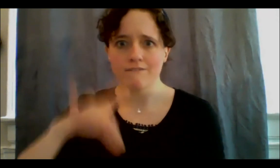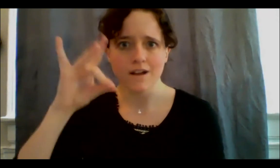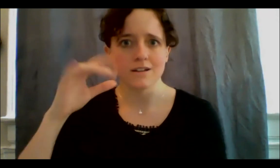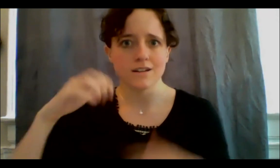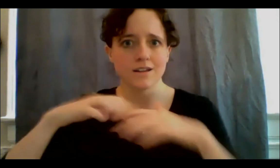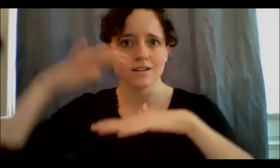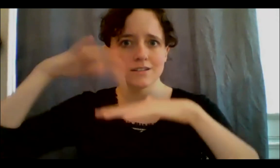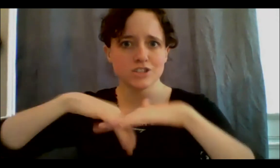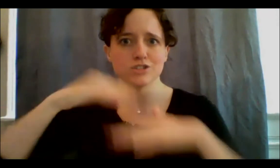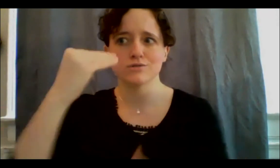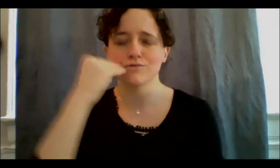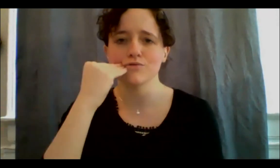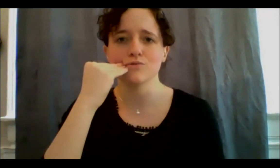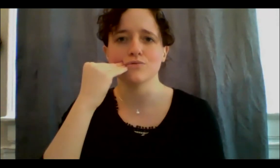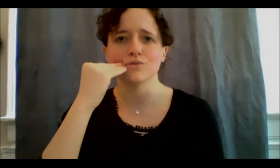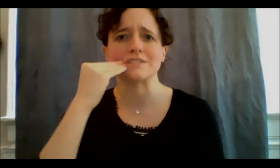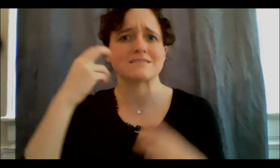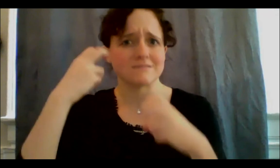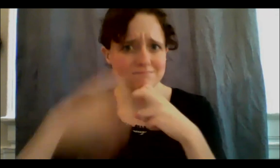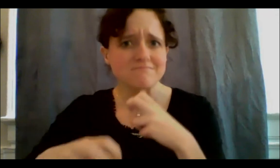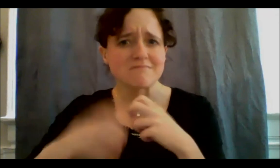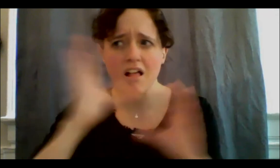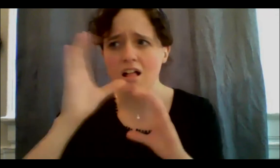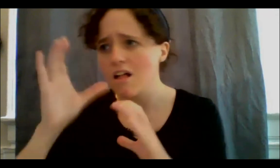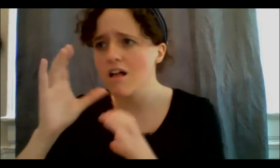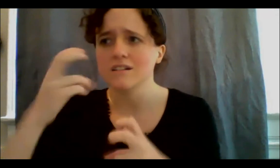running any other restaurant or café. I can't go order the food. There's certain